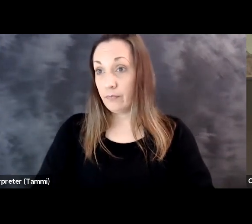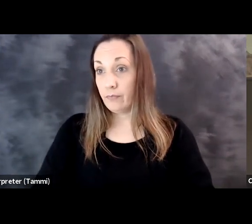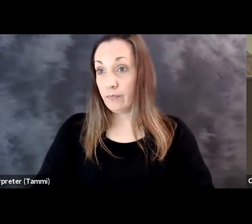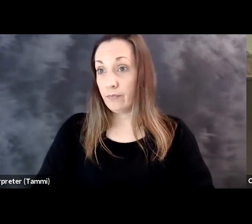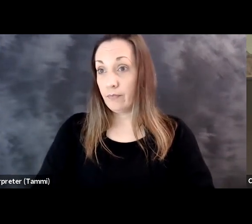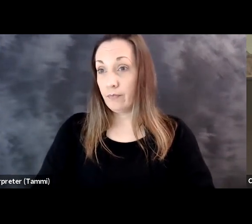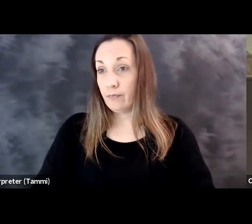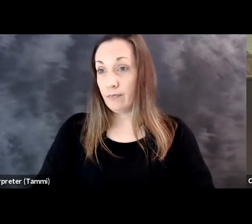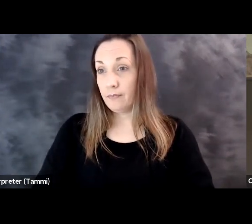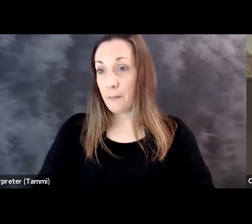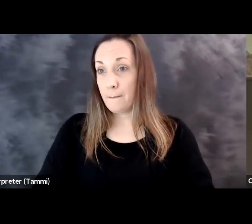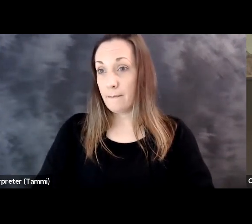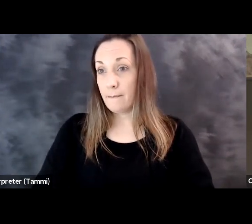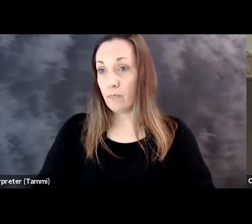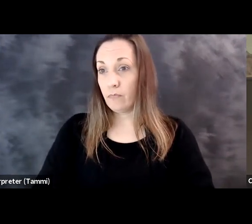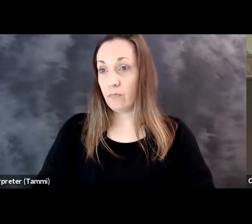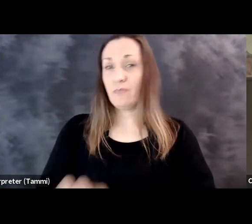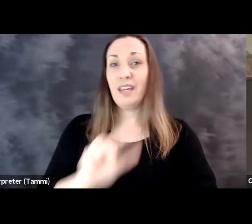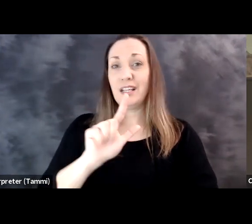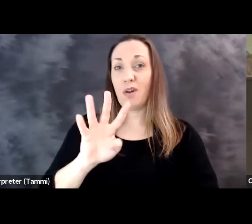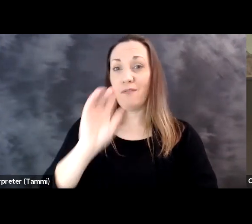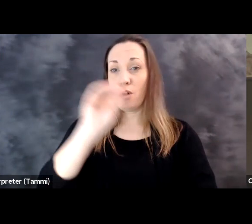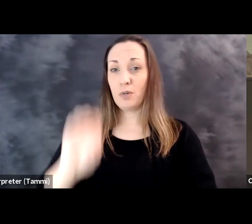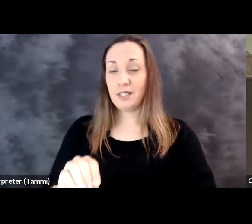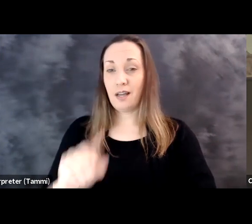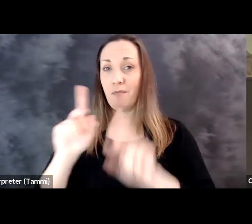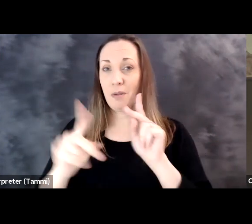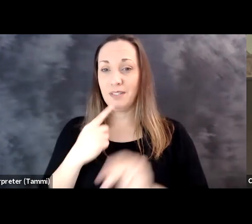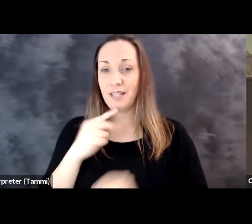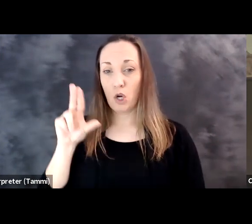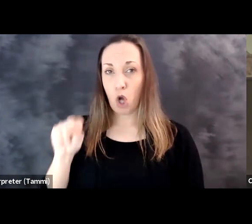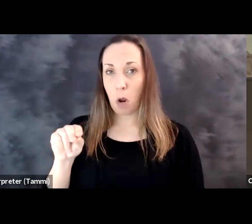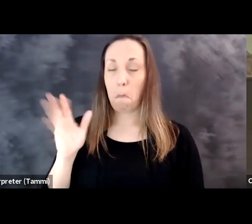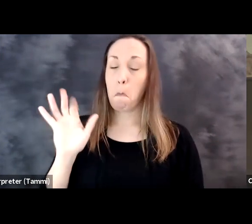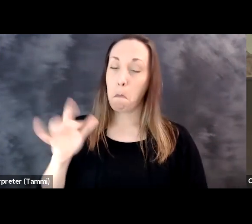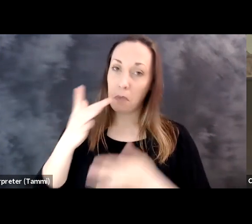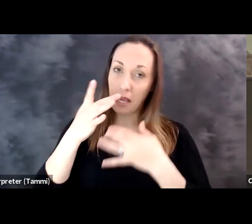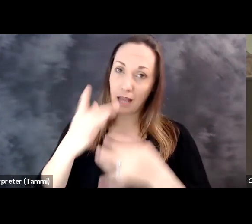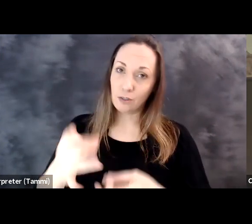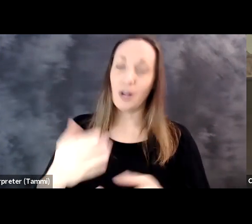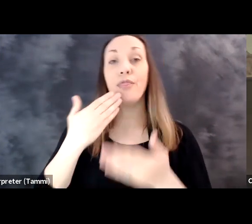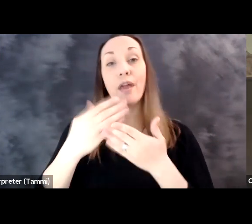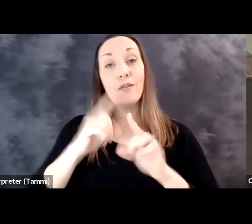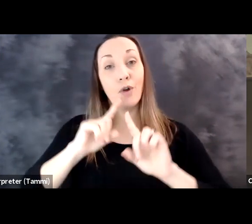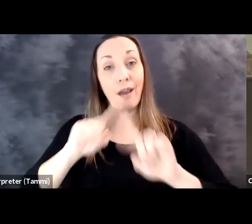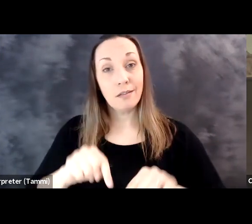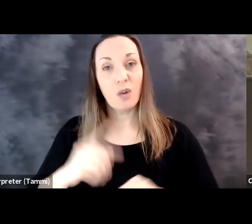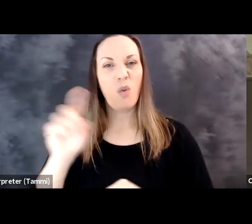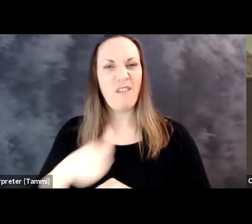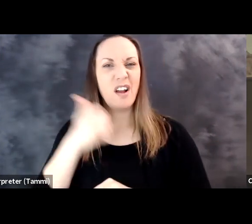we've got right now showing 76% yes and 24% no. So quite interesting information. So thank you for taking the poll, and we